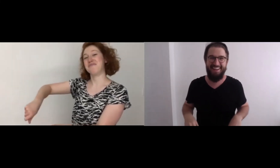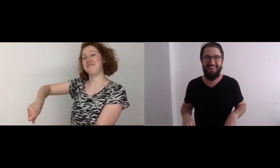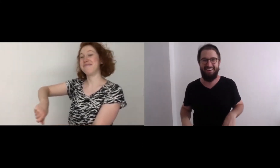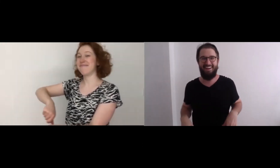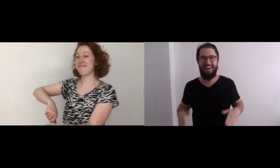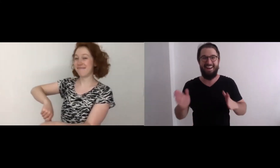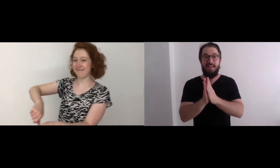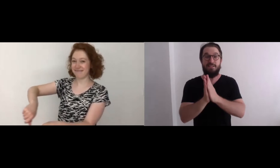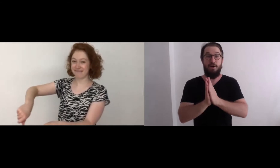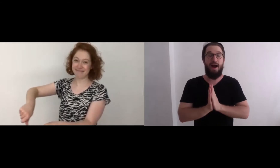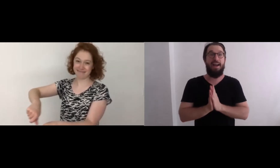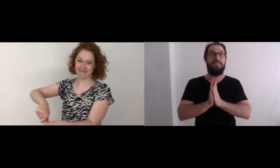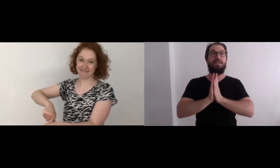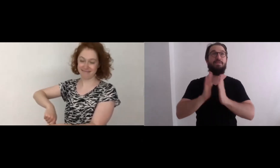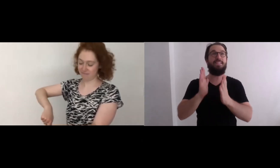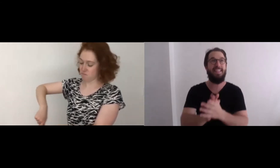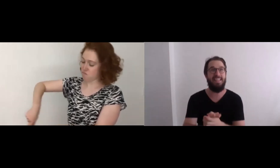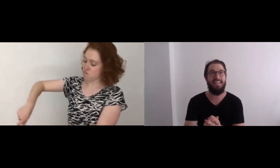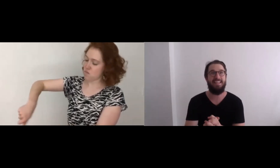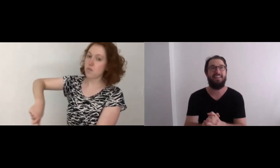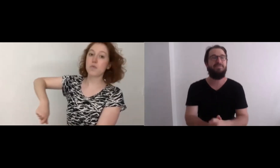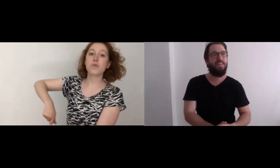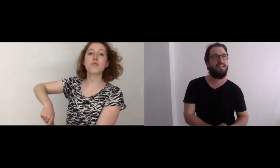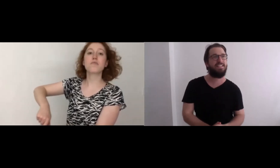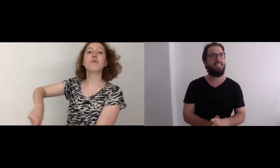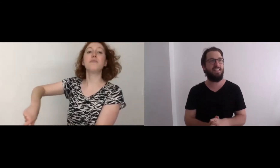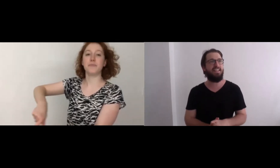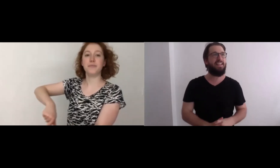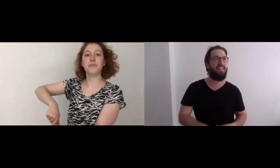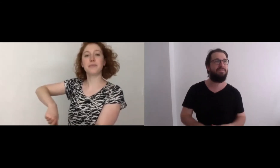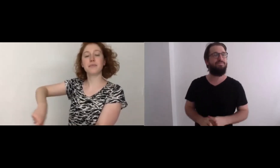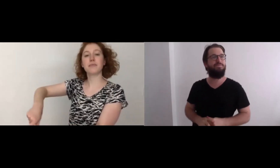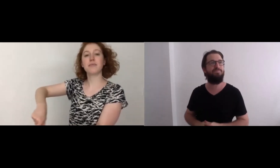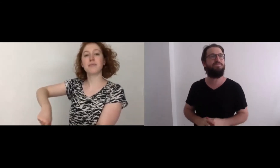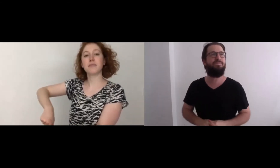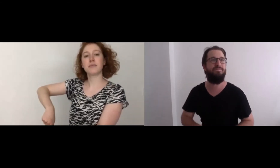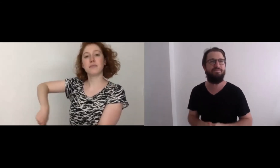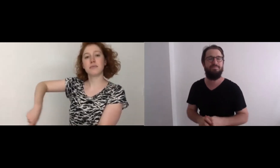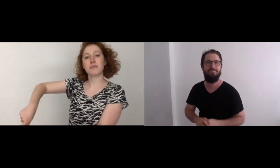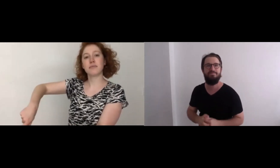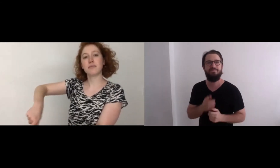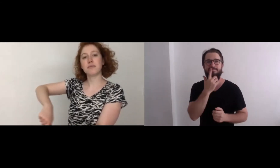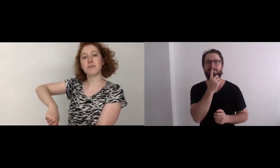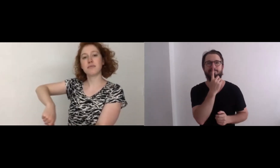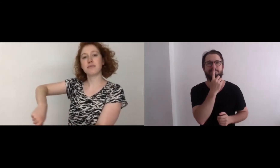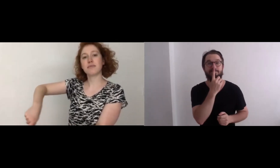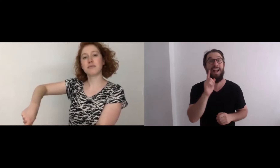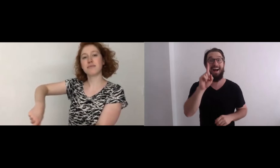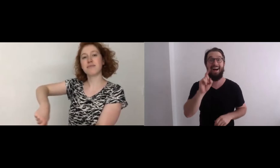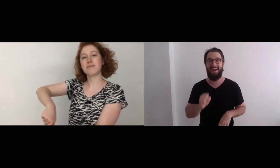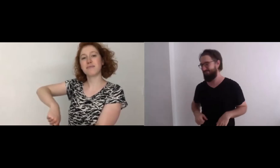Alright, so I have to do D! Let's see, hmm... Ah!